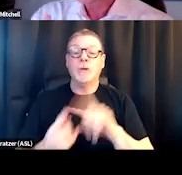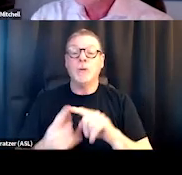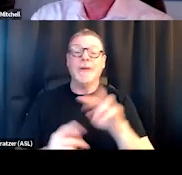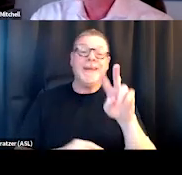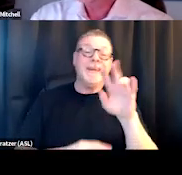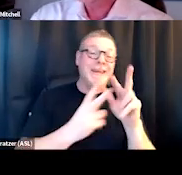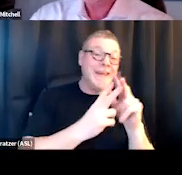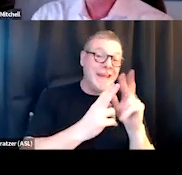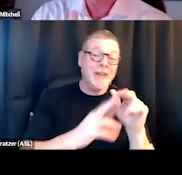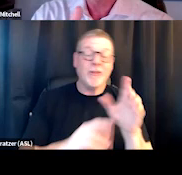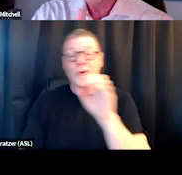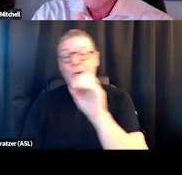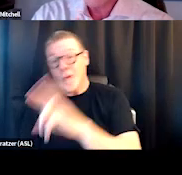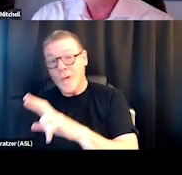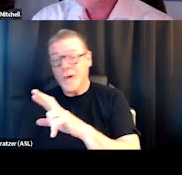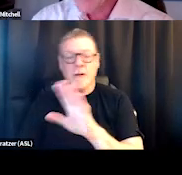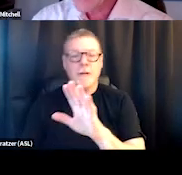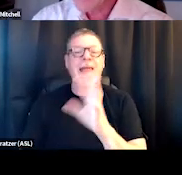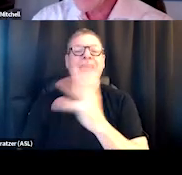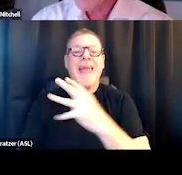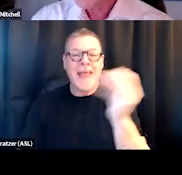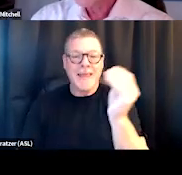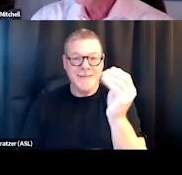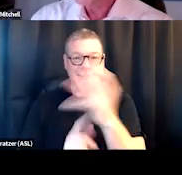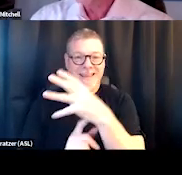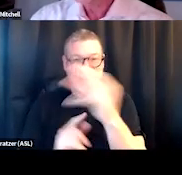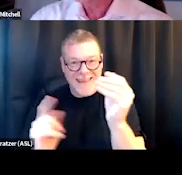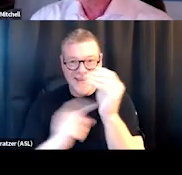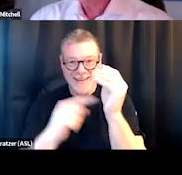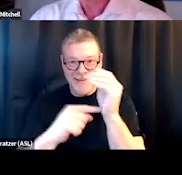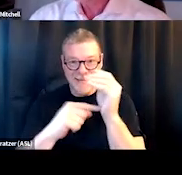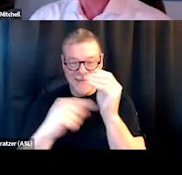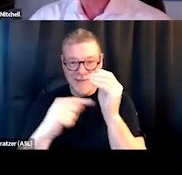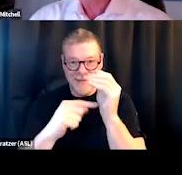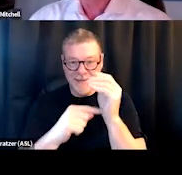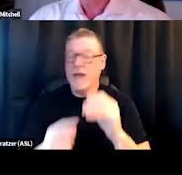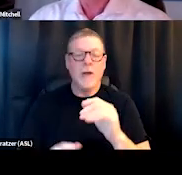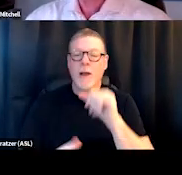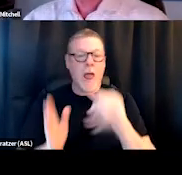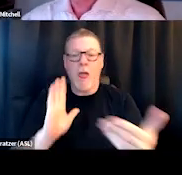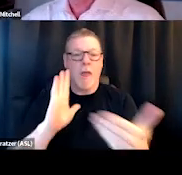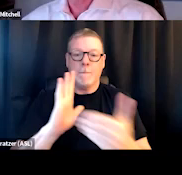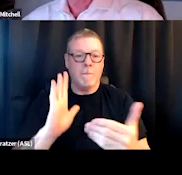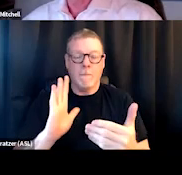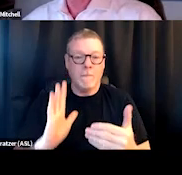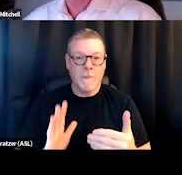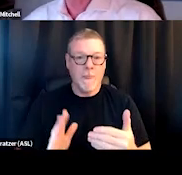And the and is so important when you're asking this question, so that it isn't a bias towards this is what I think you should do